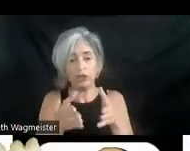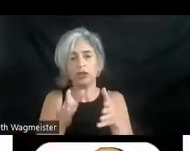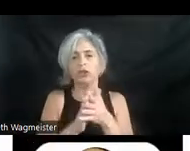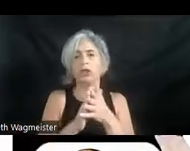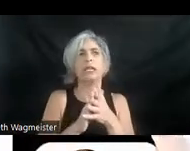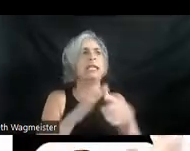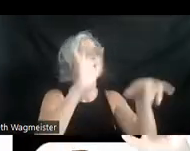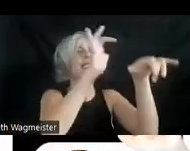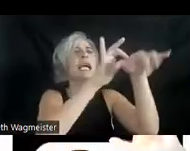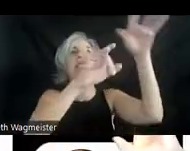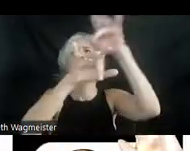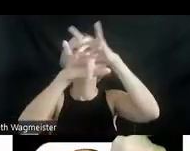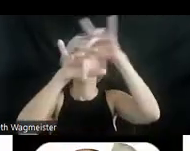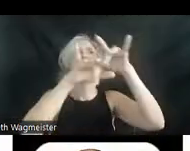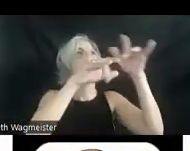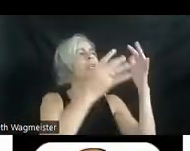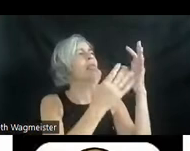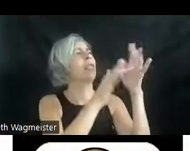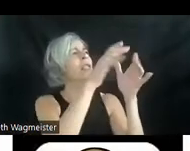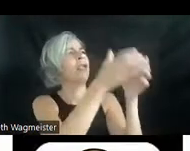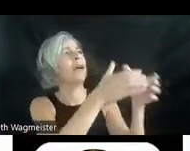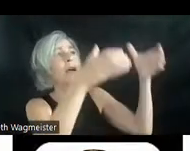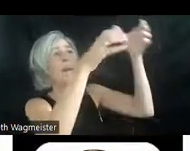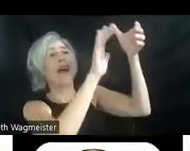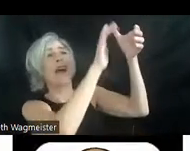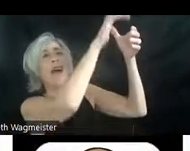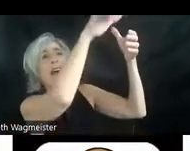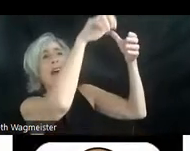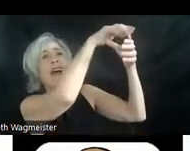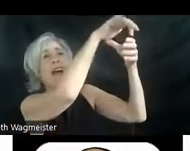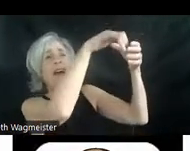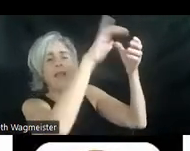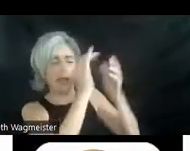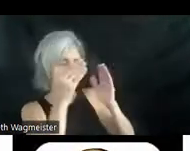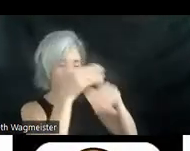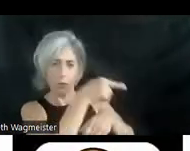branch. His fingers find the nest. That's what's being focused on and that tells us